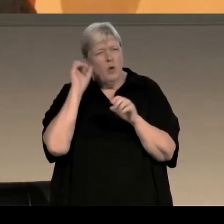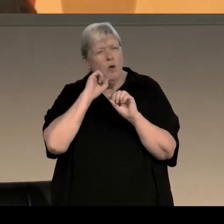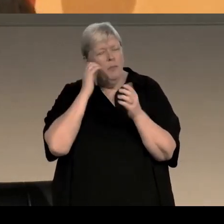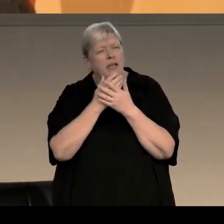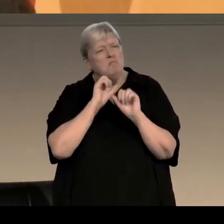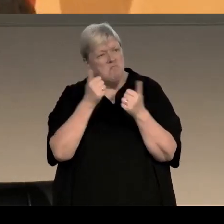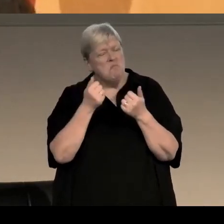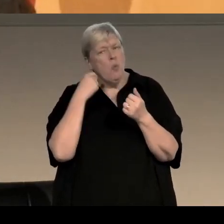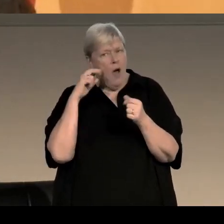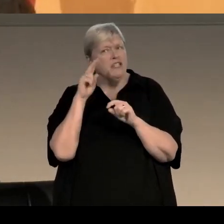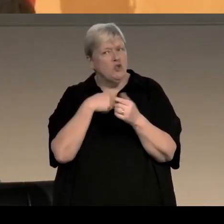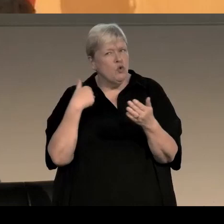What I've seen so far I think it's great telly,